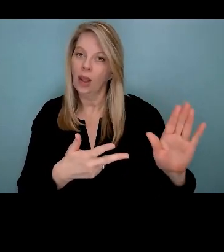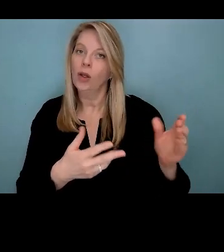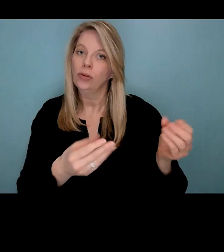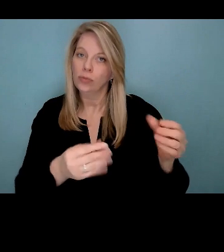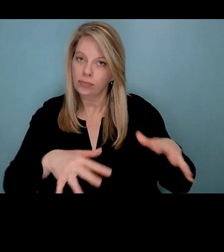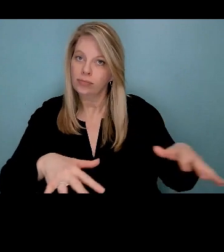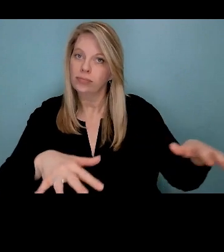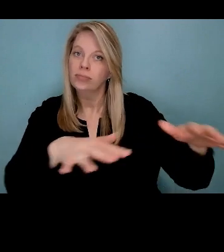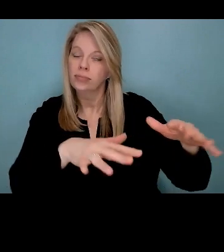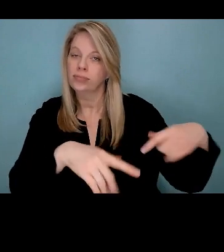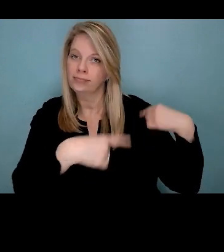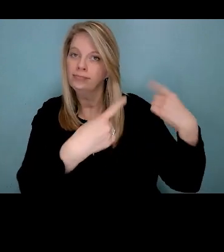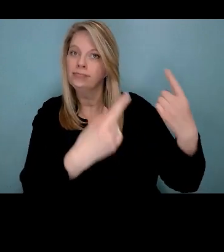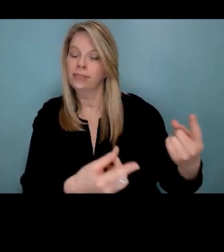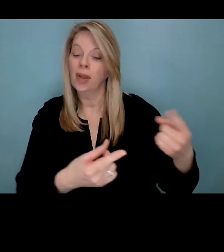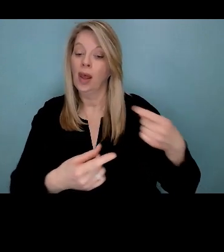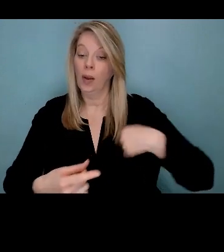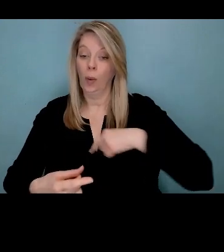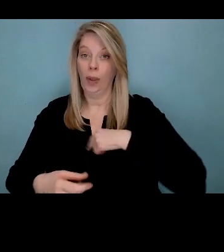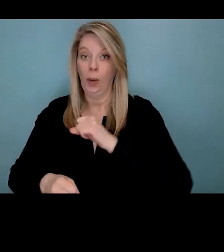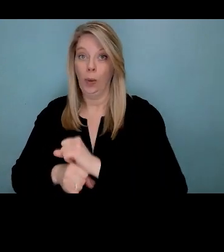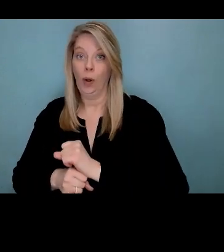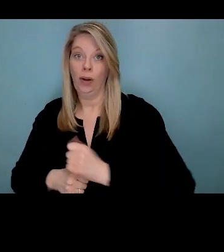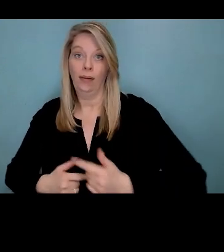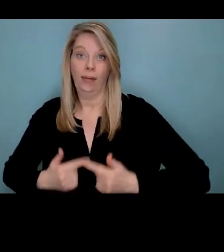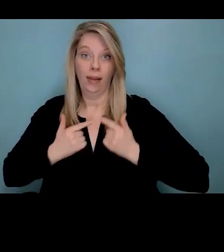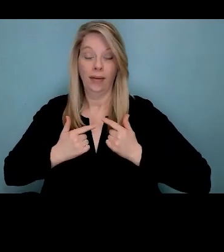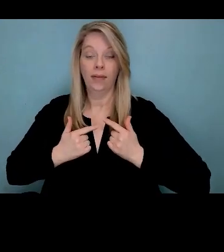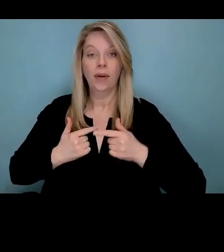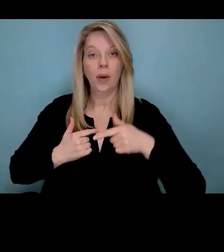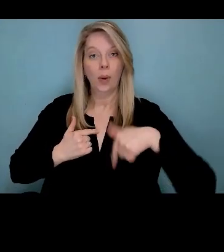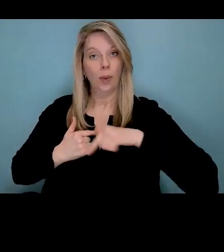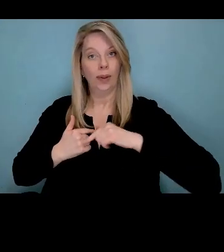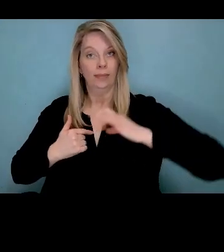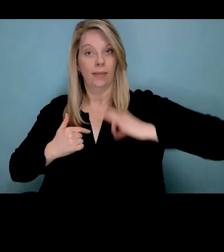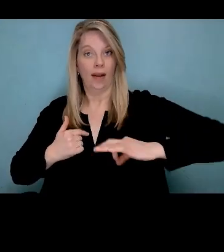where we all work and live benefiting from these resources.